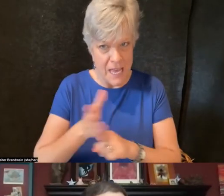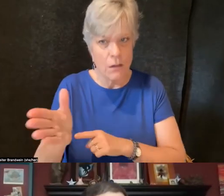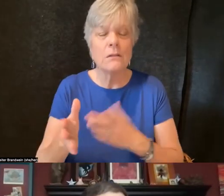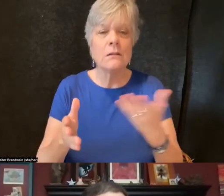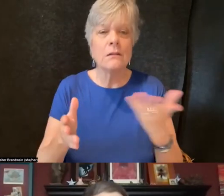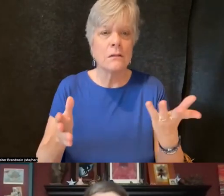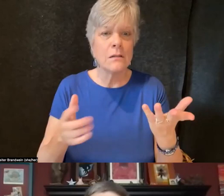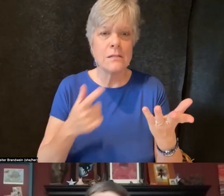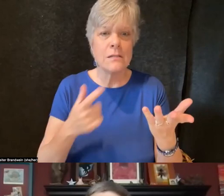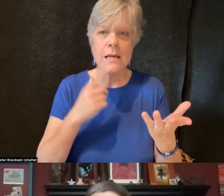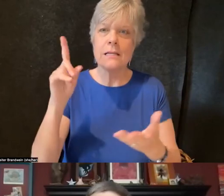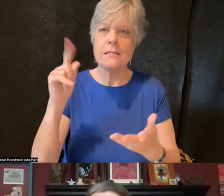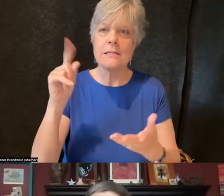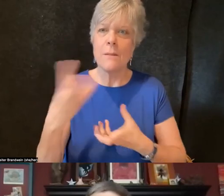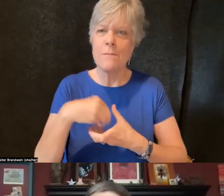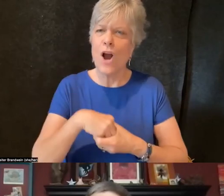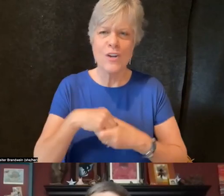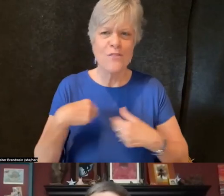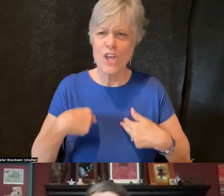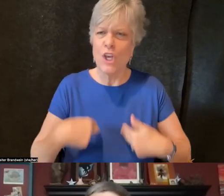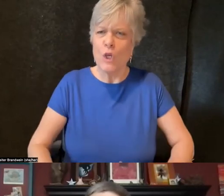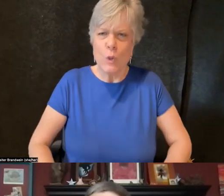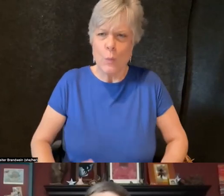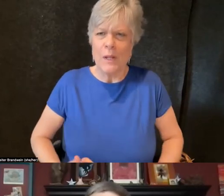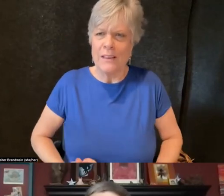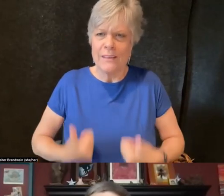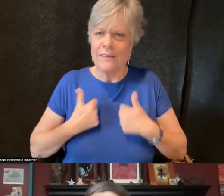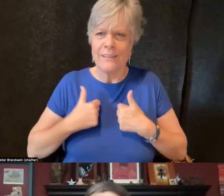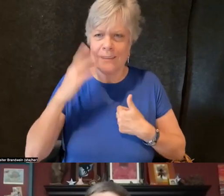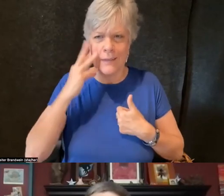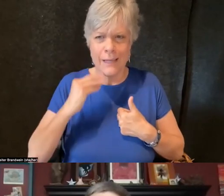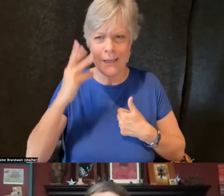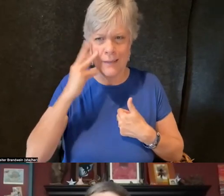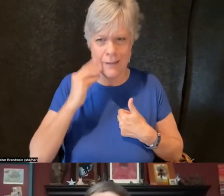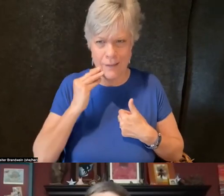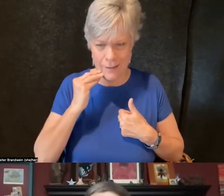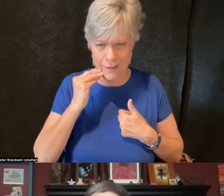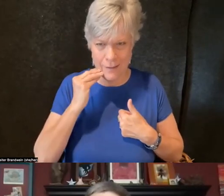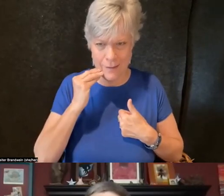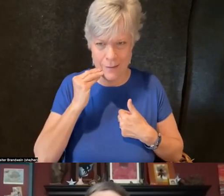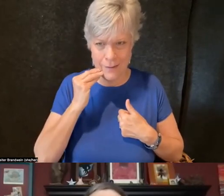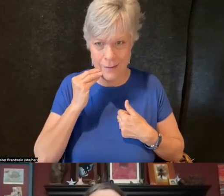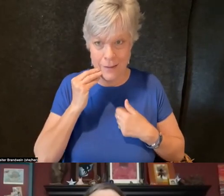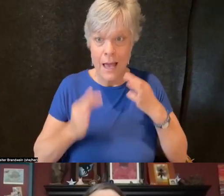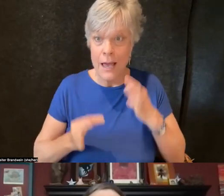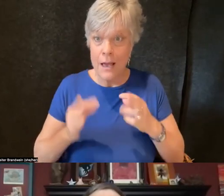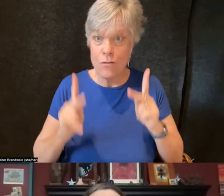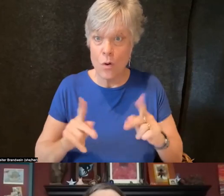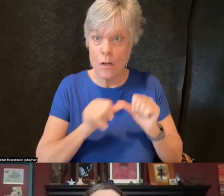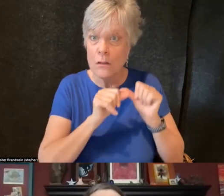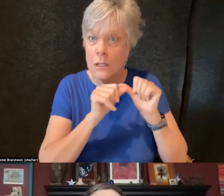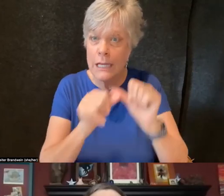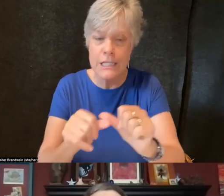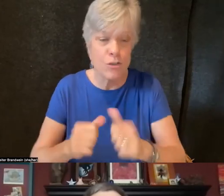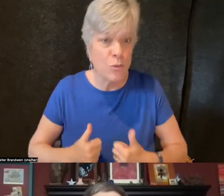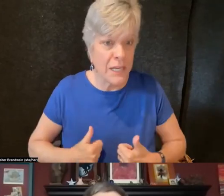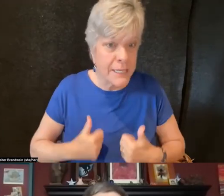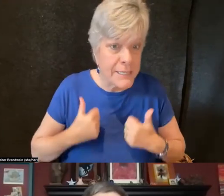of the human condition, experience, and existence. If folks are continually existing in our planet